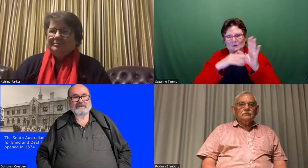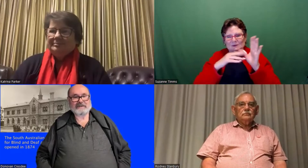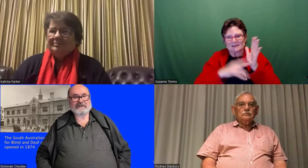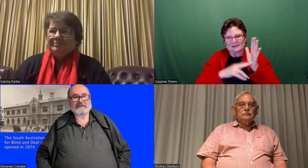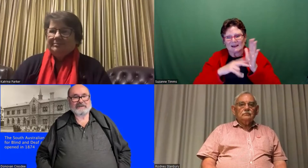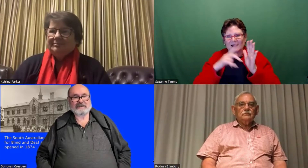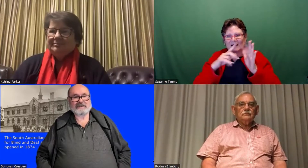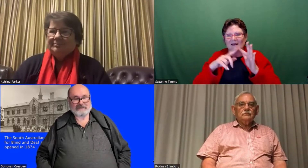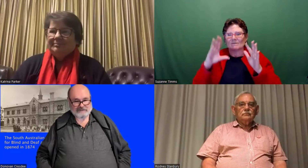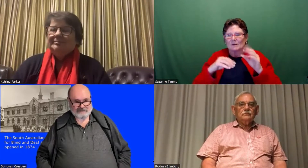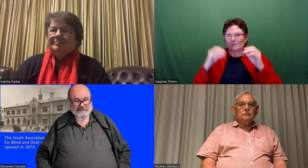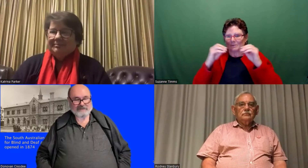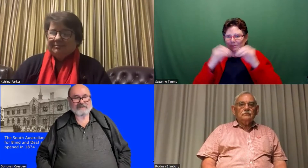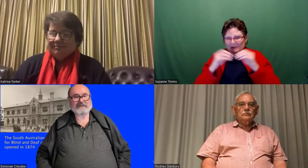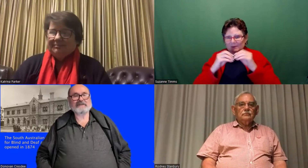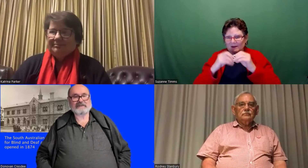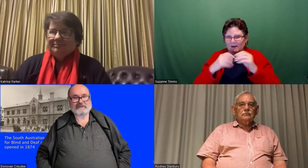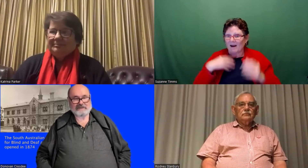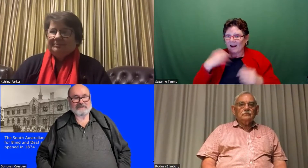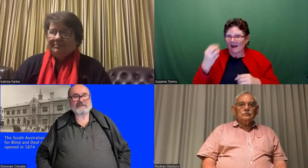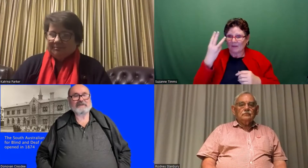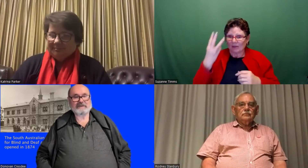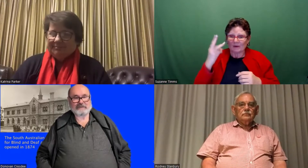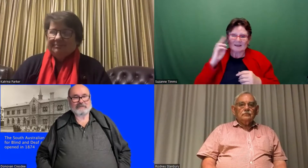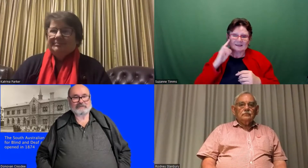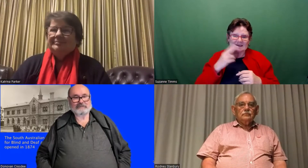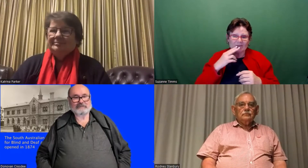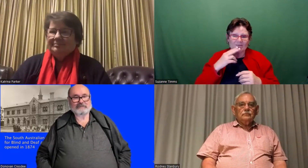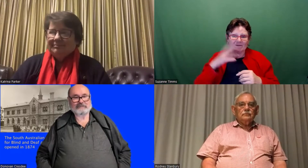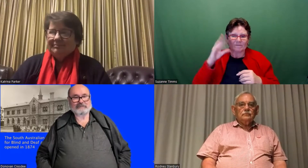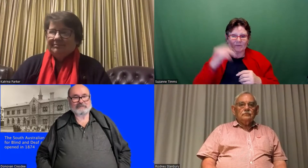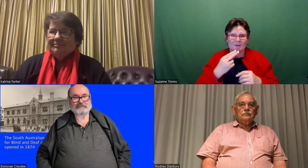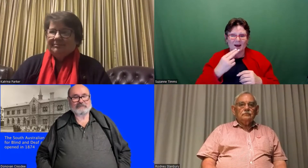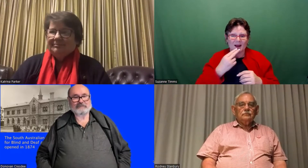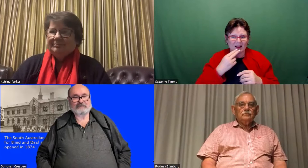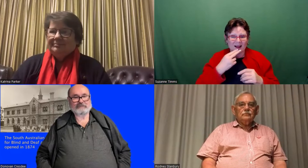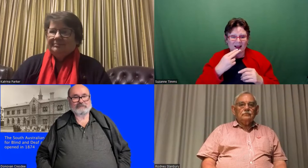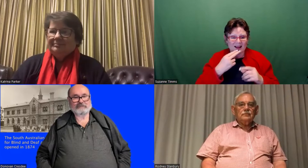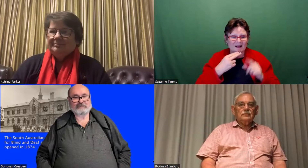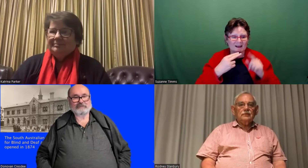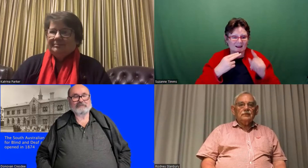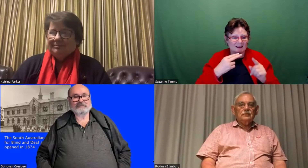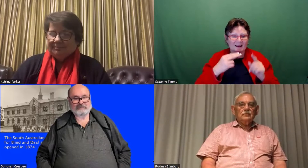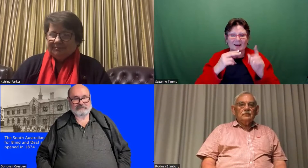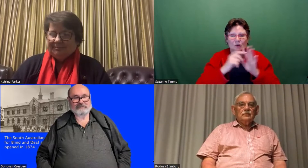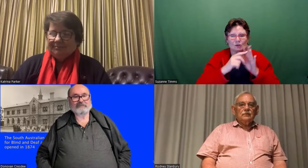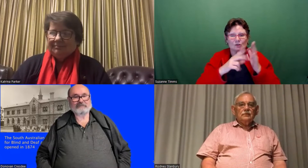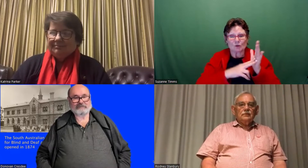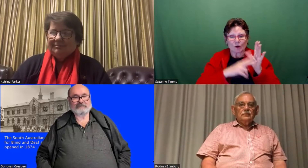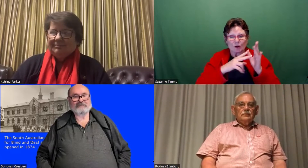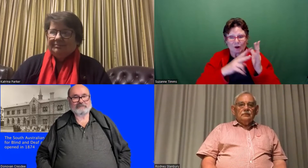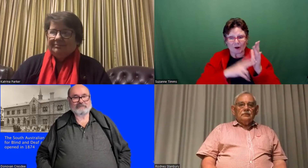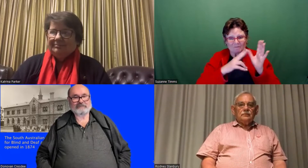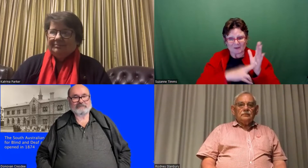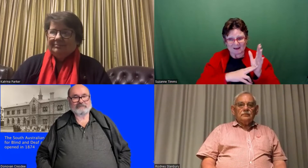name is Suzanne I'm from Brisbane. Today I have three Deaf guests from Adelaide. We have Donovan,